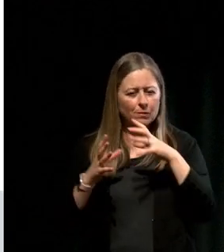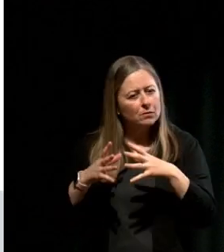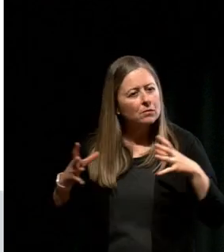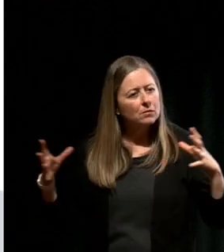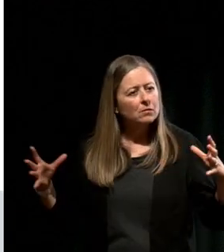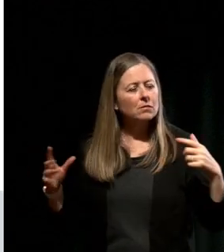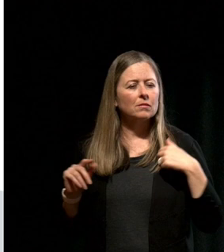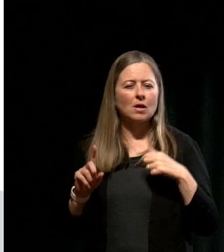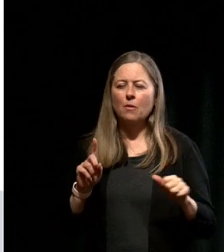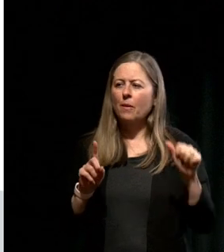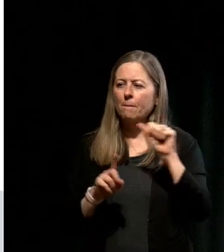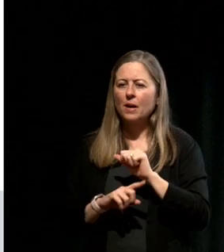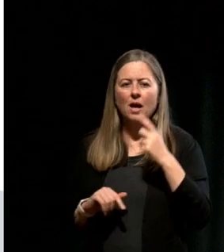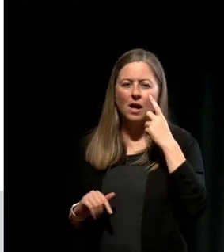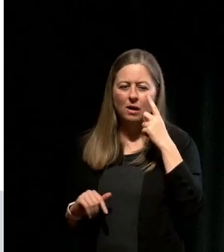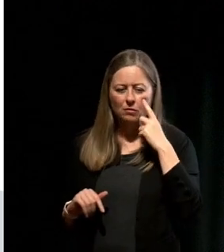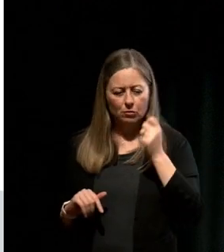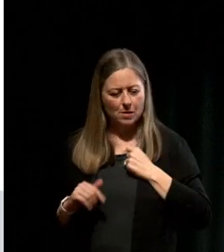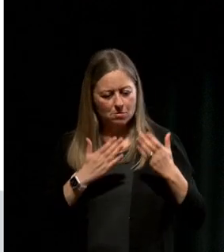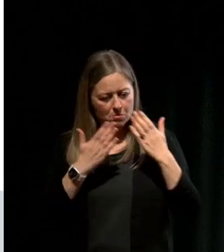So I went back and I looked at what I'd studied.